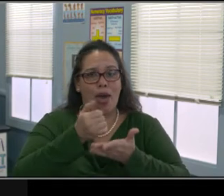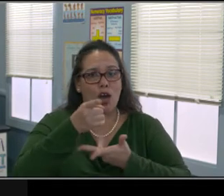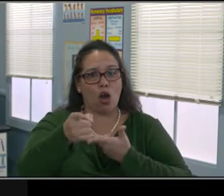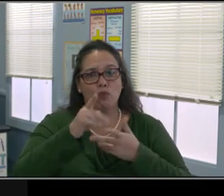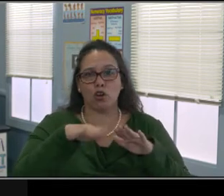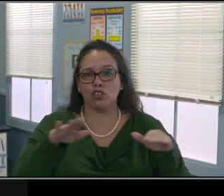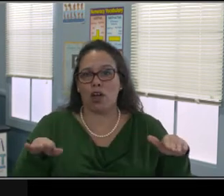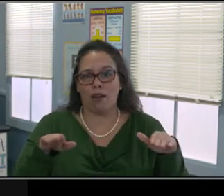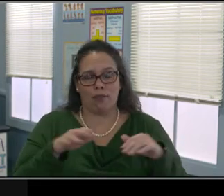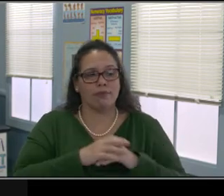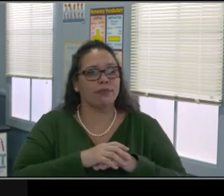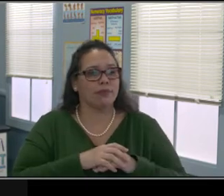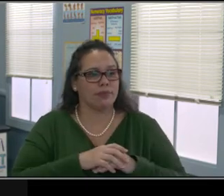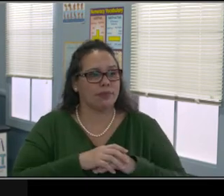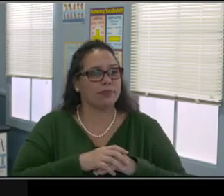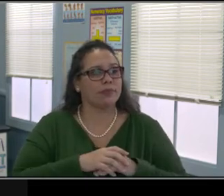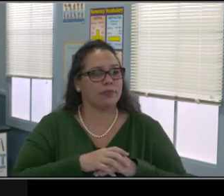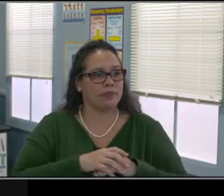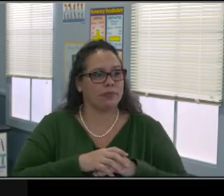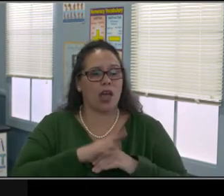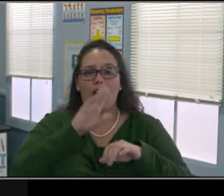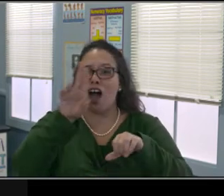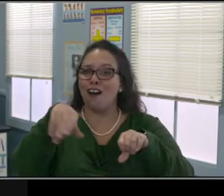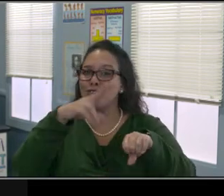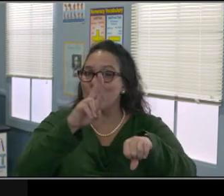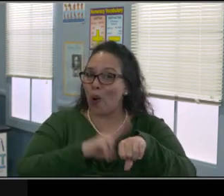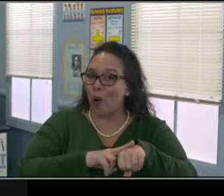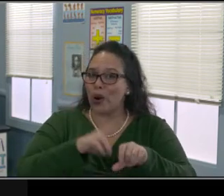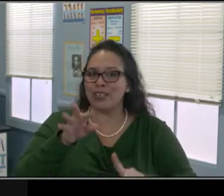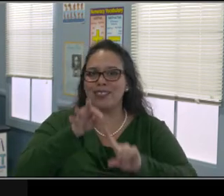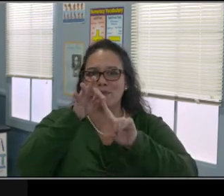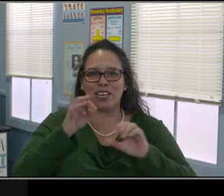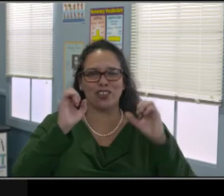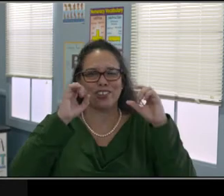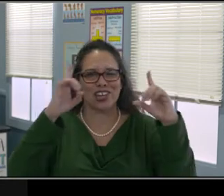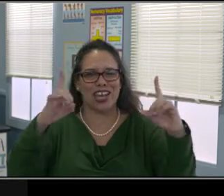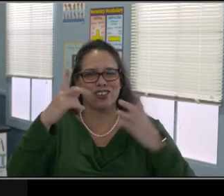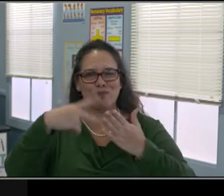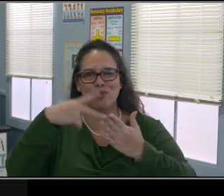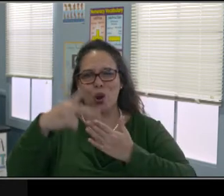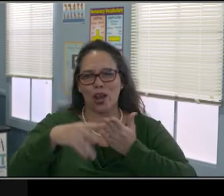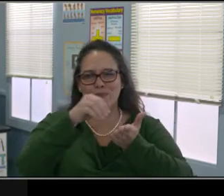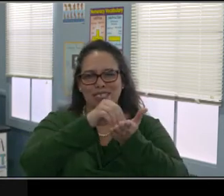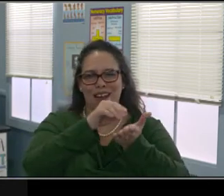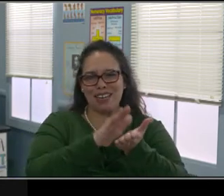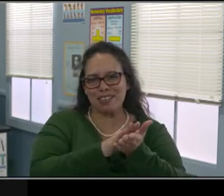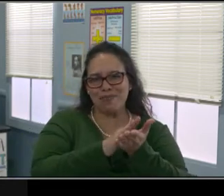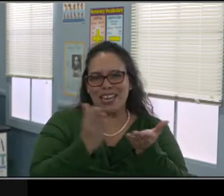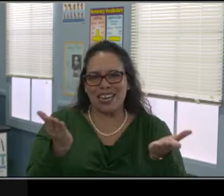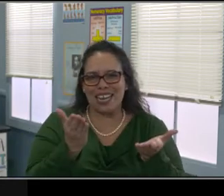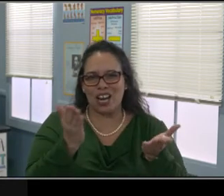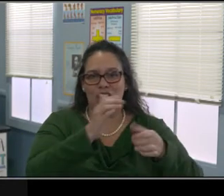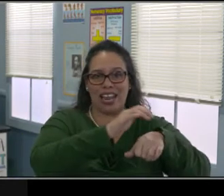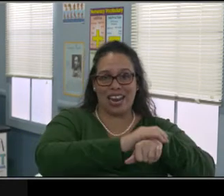And then the last option is to apply. So once you have decided with your child on what program